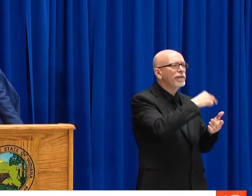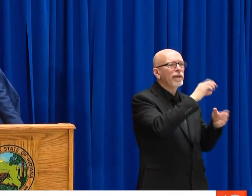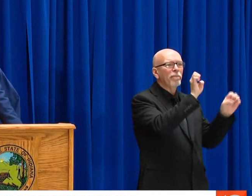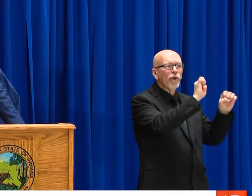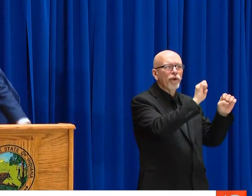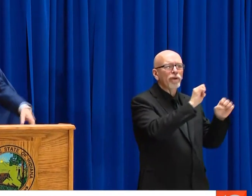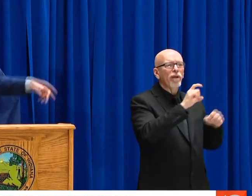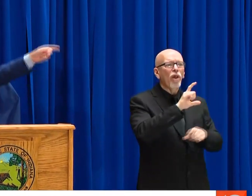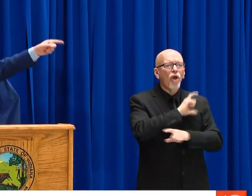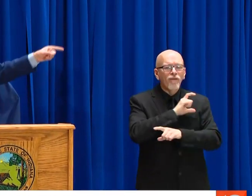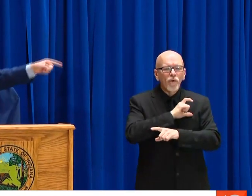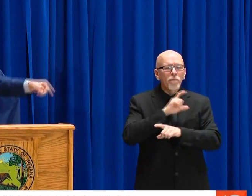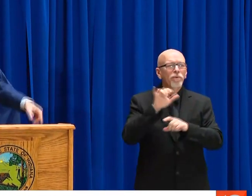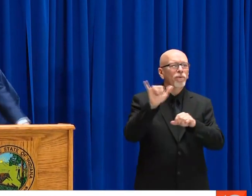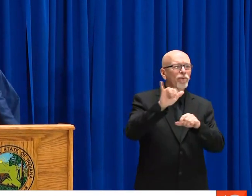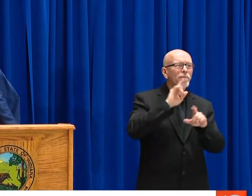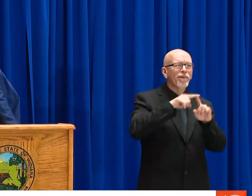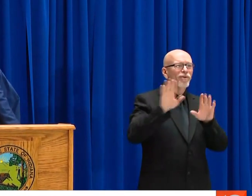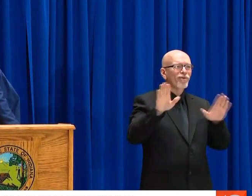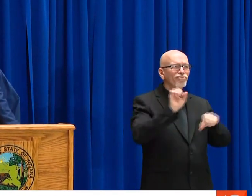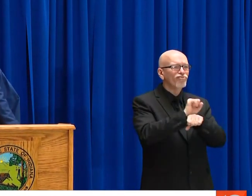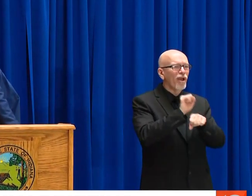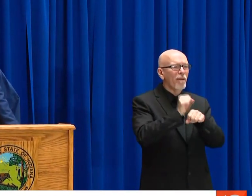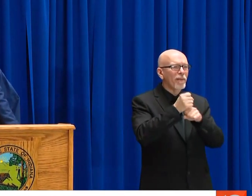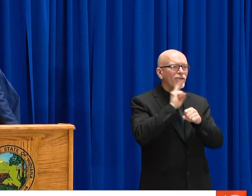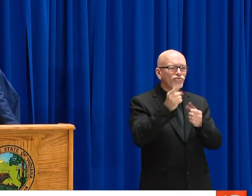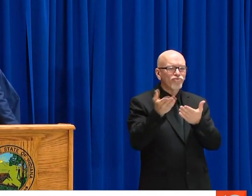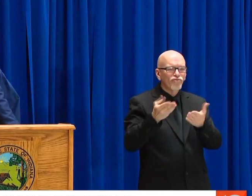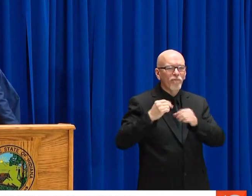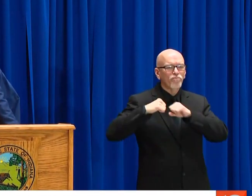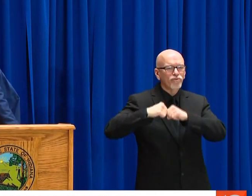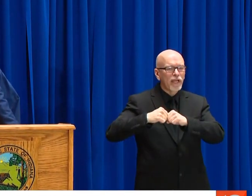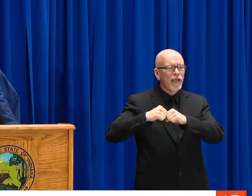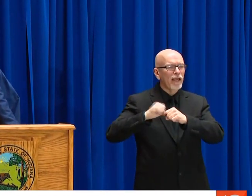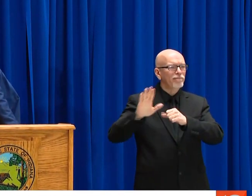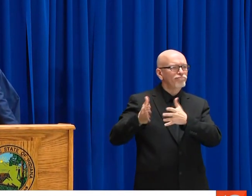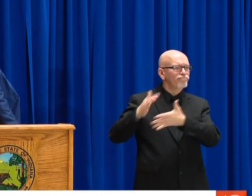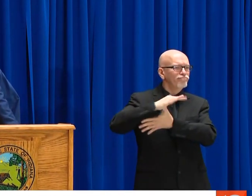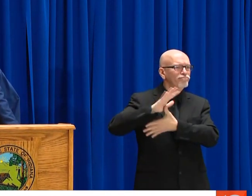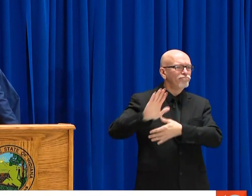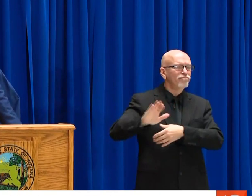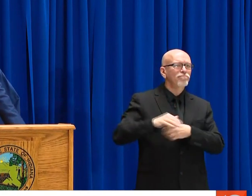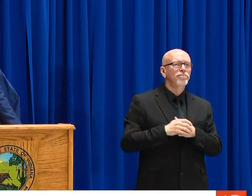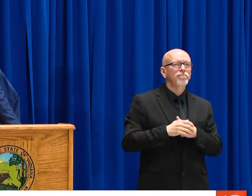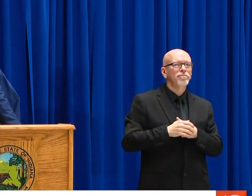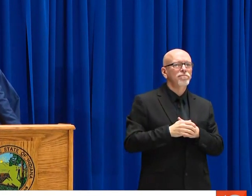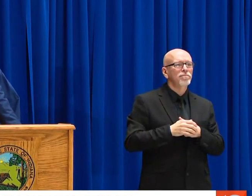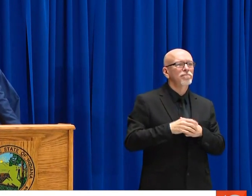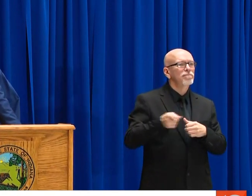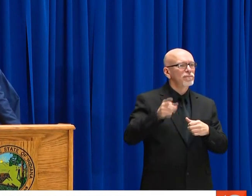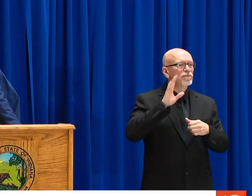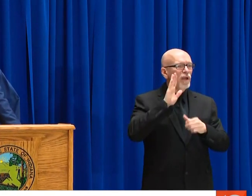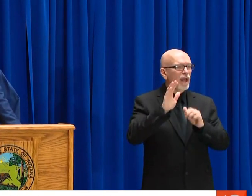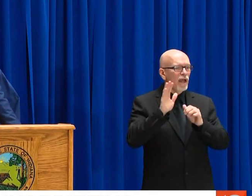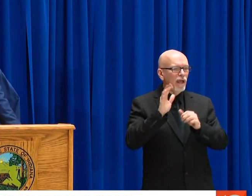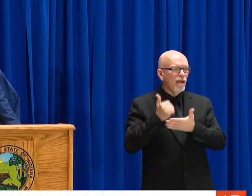GENEROSITY, THAT SPIRIT OF COOPERATION, THAT SPIRIT OF NOT JUST ON THE EMS FRONT OR THE LAW ENFORCEMENT -- WHICH THEIR JOB